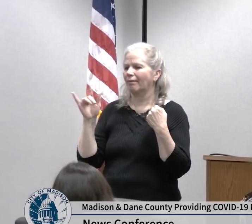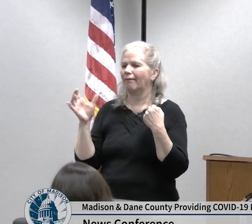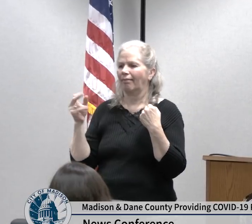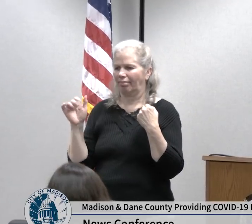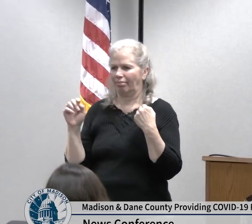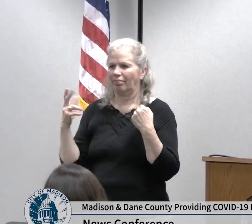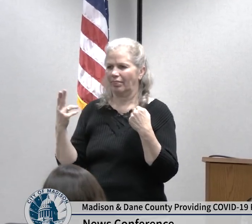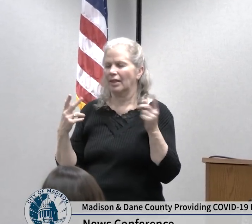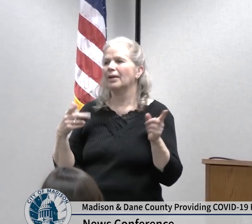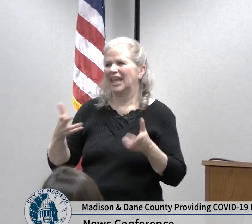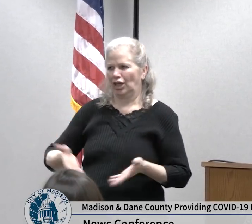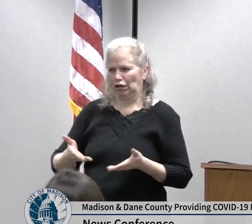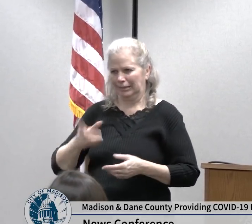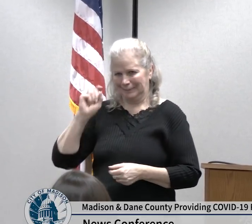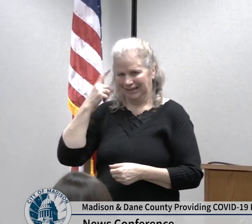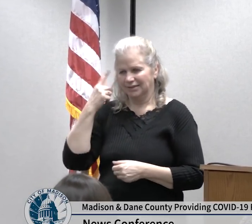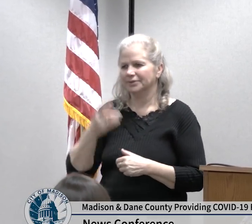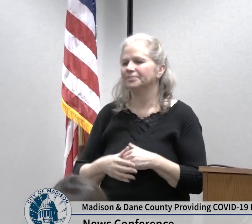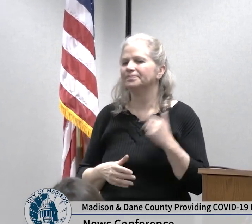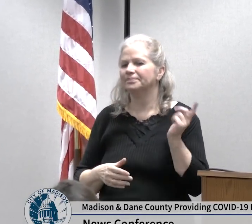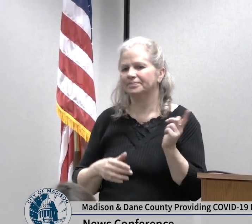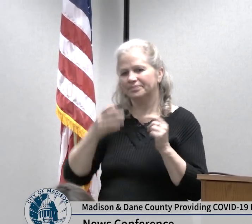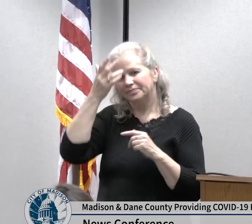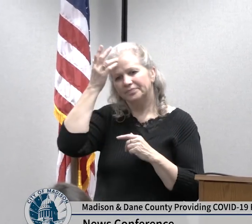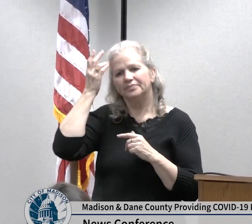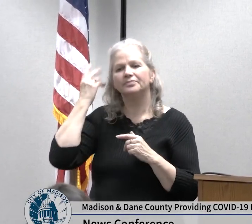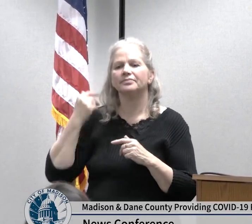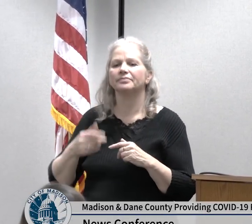Health has been hard at work since January to prepare for and monitor